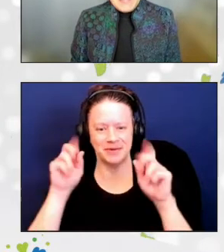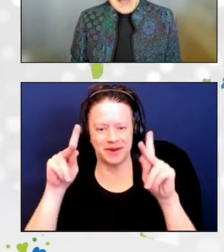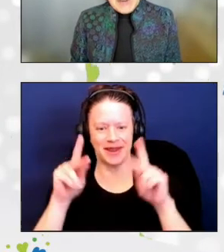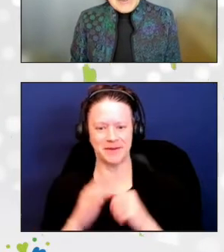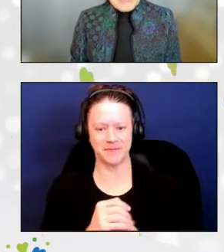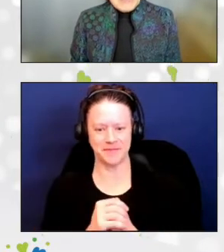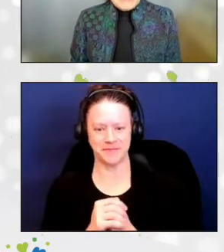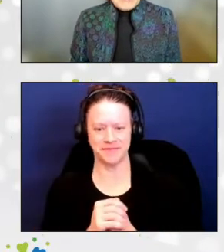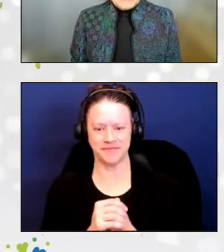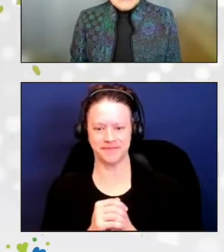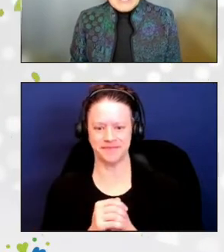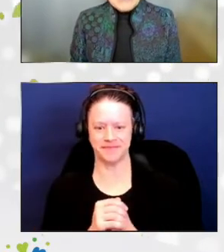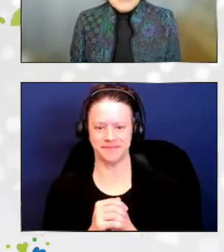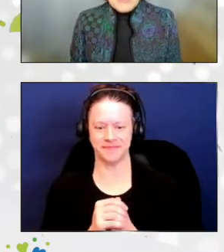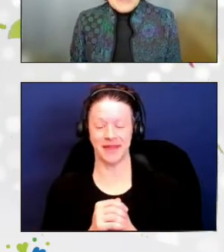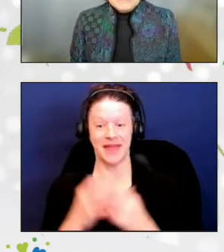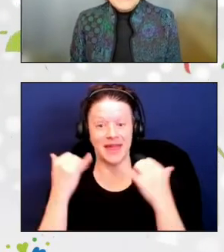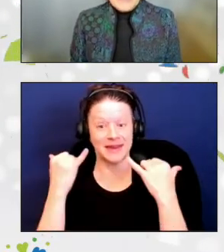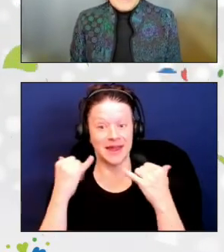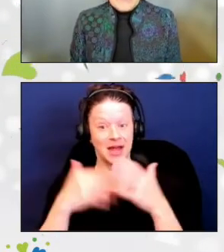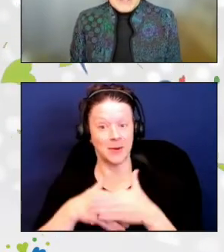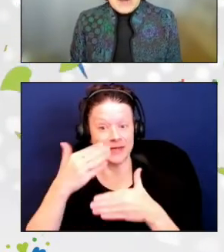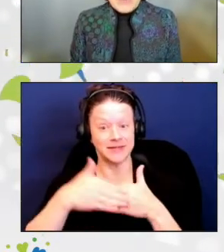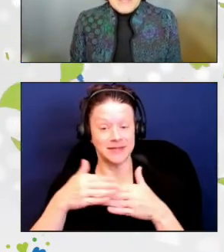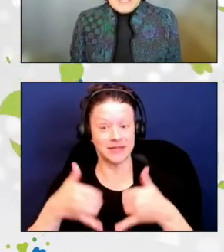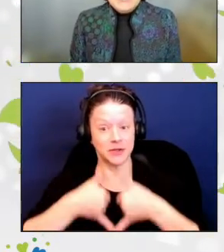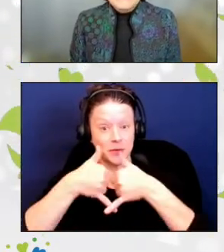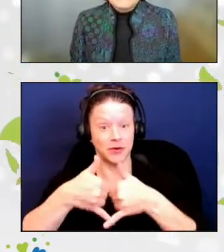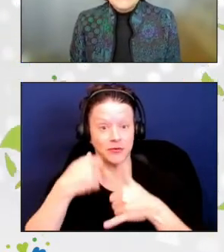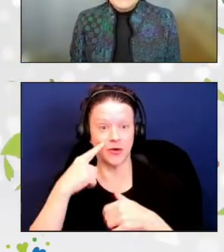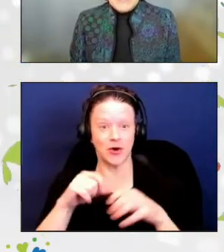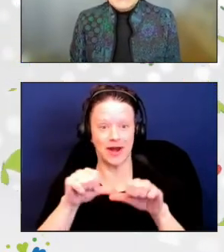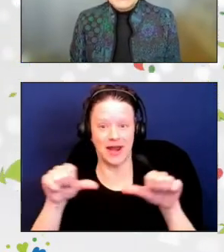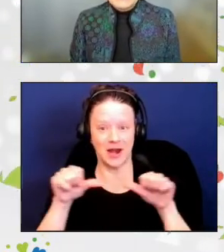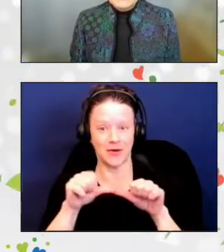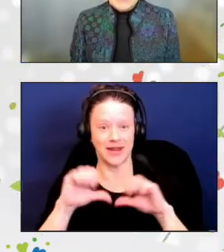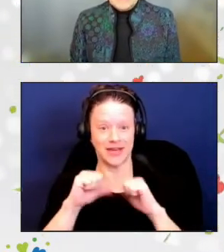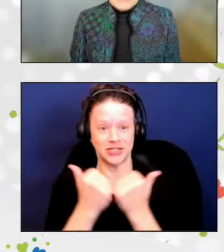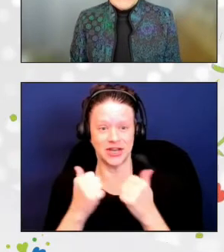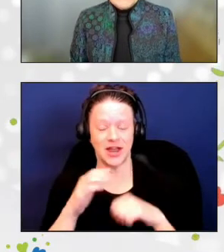And now, our next awards are for Area Agency on Aging Champion.